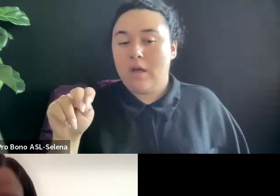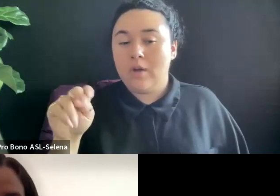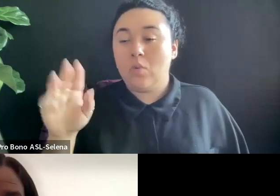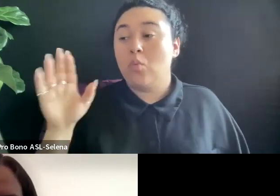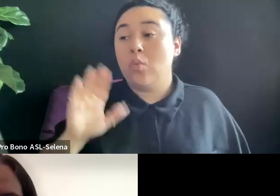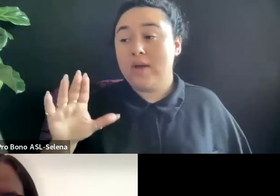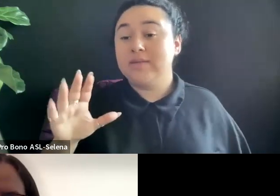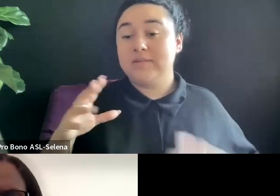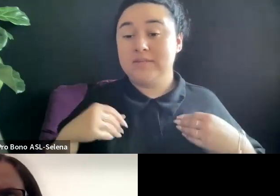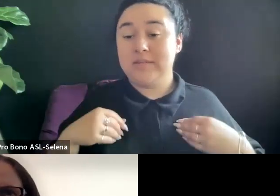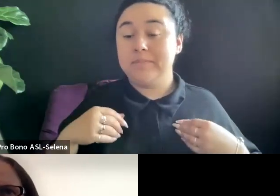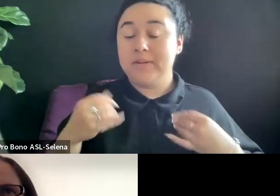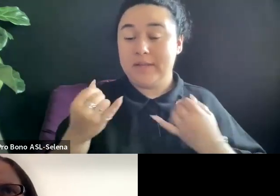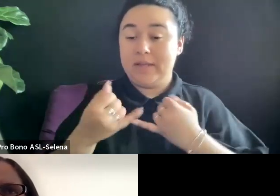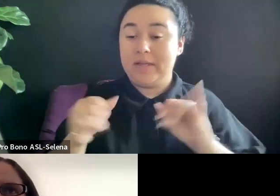ON THEIR PLATFORM.